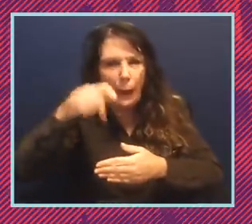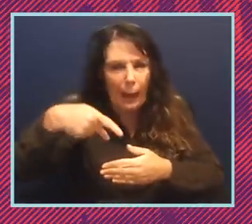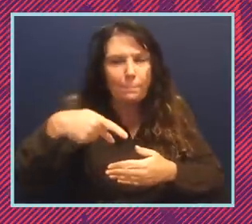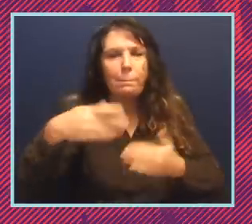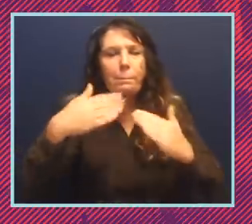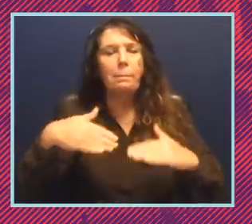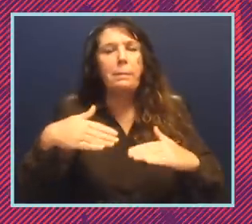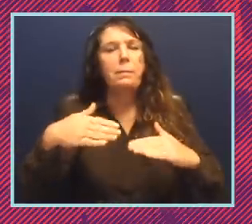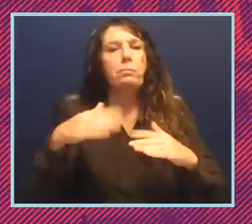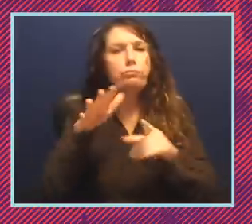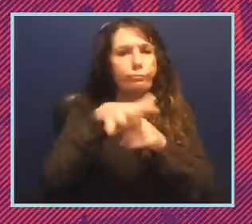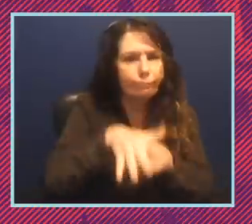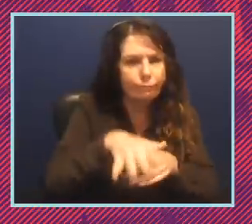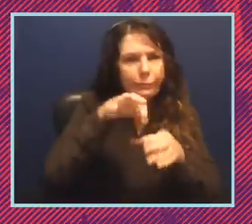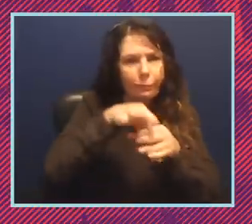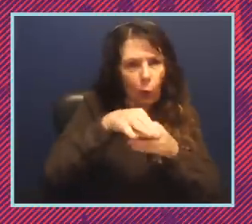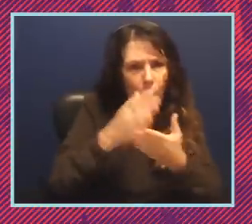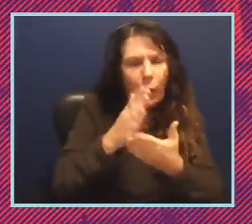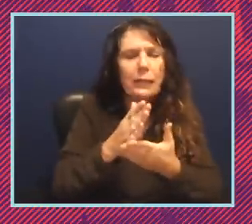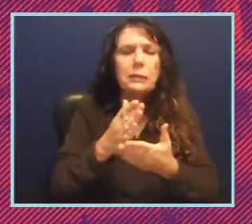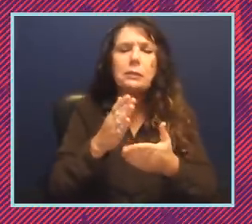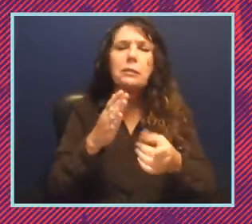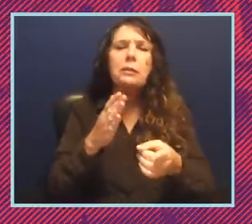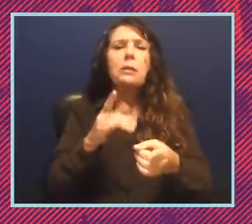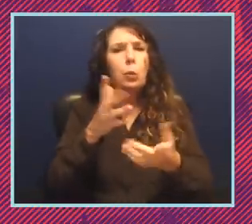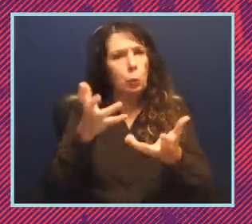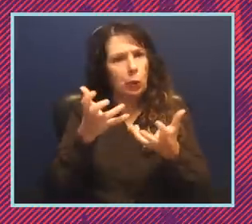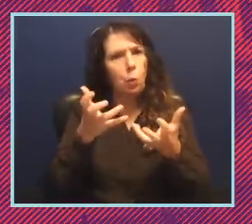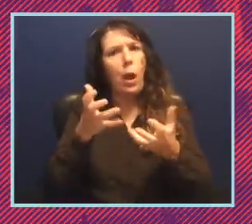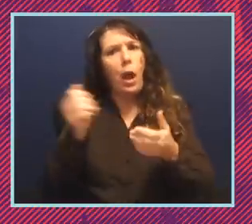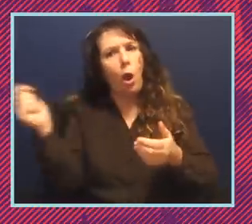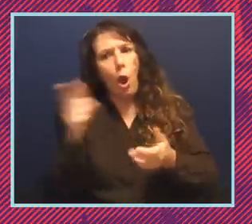are impacted by policies in Georgia are going to have their voices heard. Of course, we know Stacey